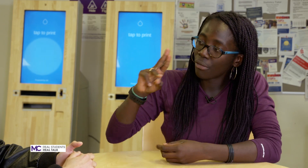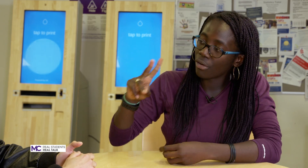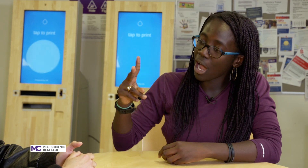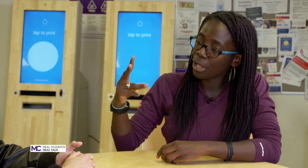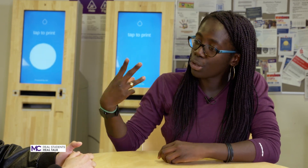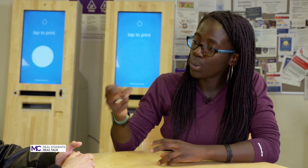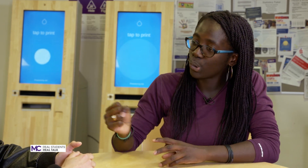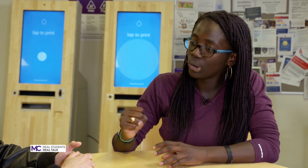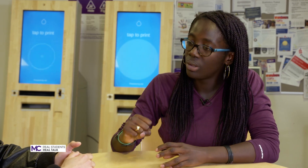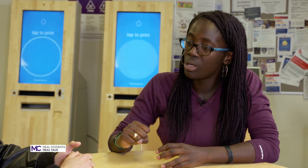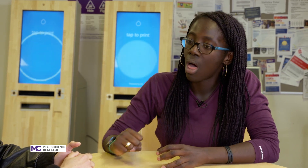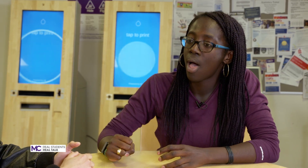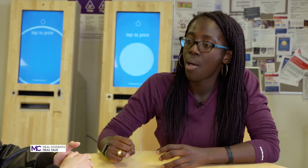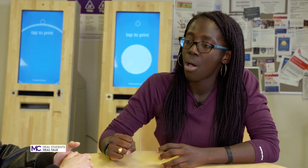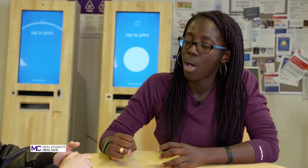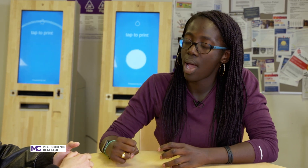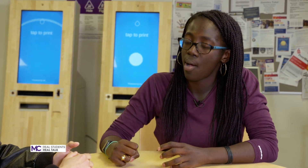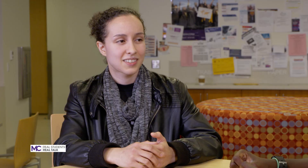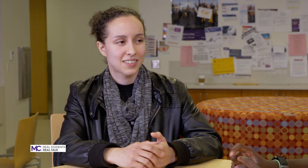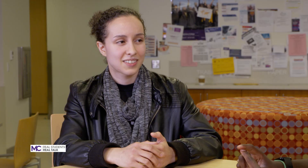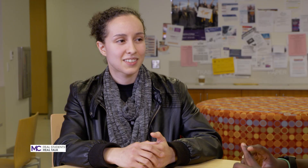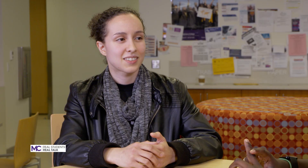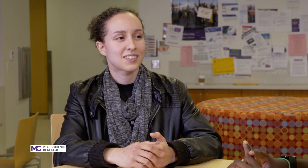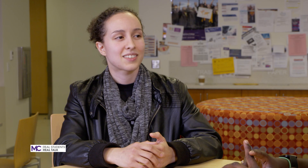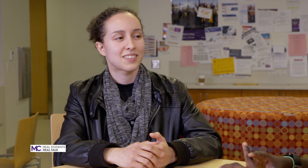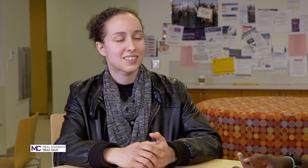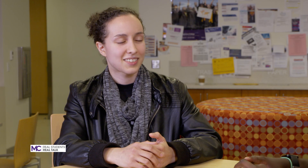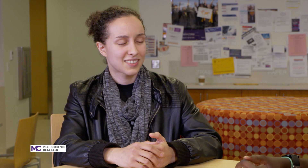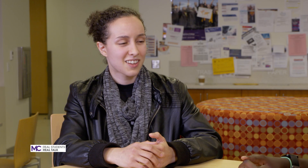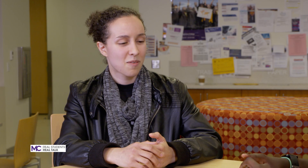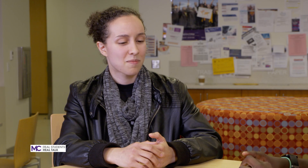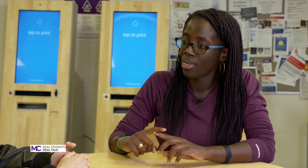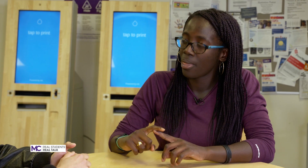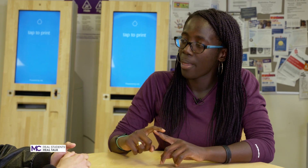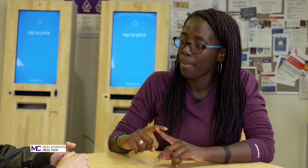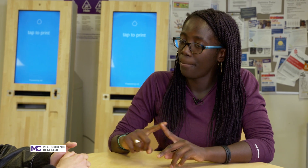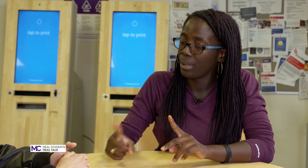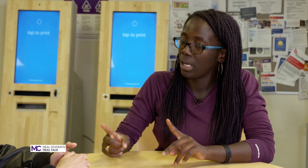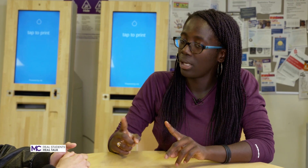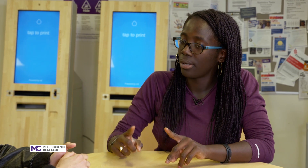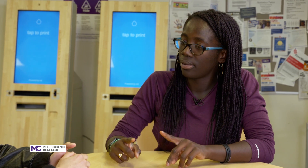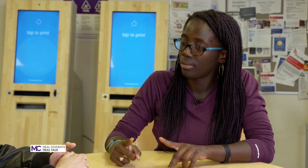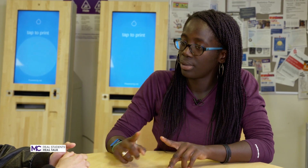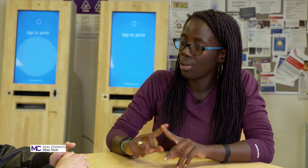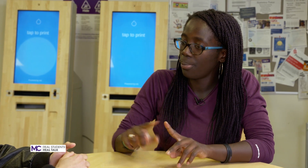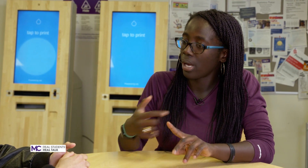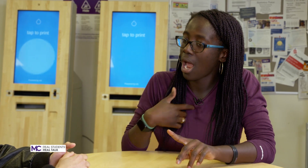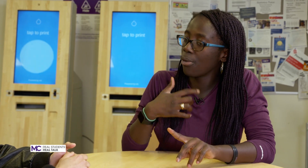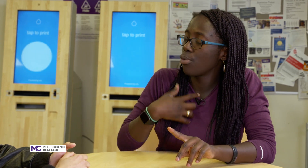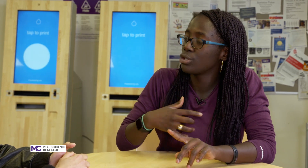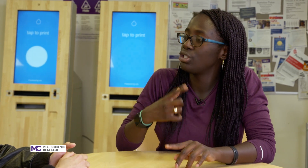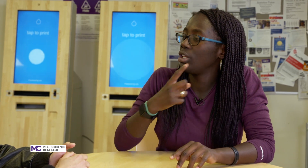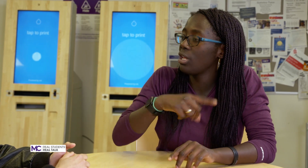high school um but but I wish they